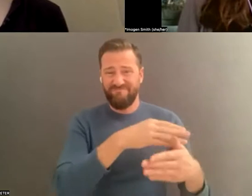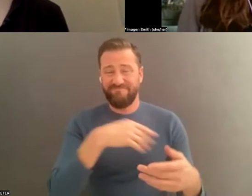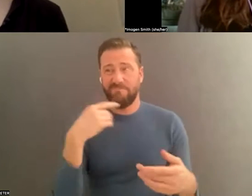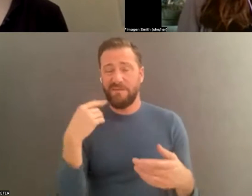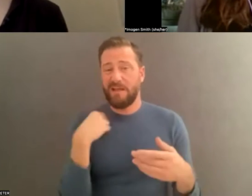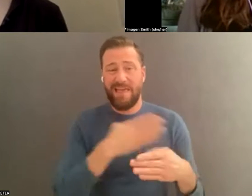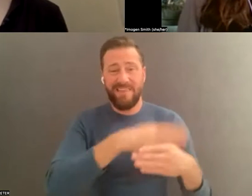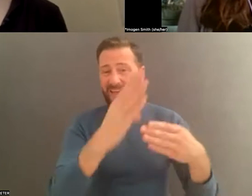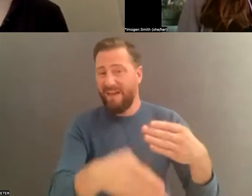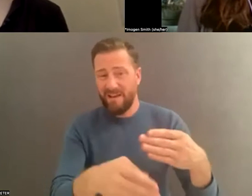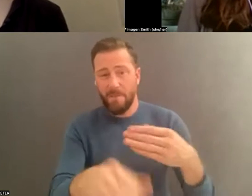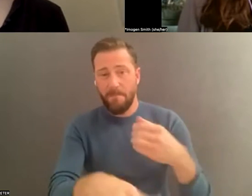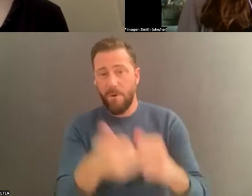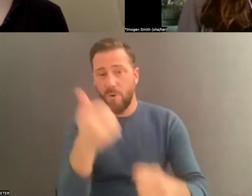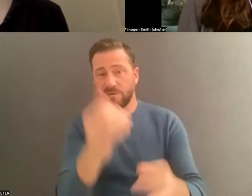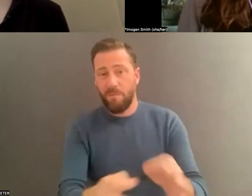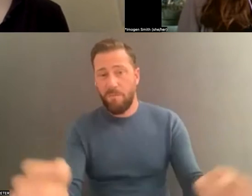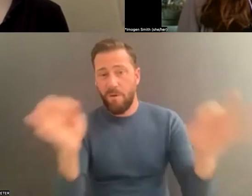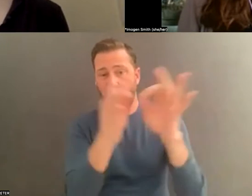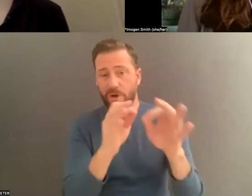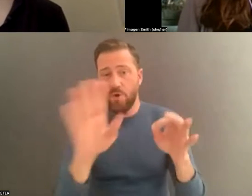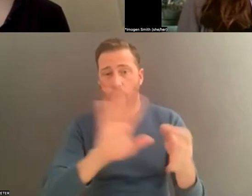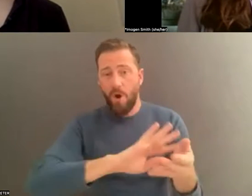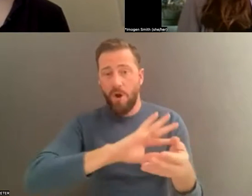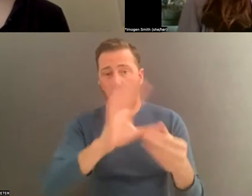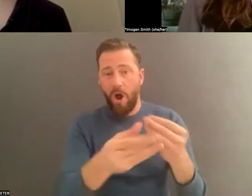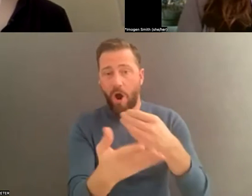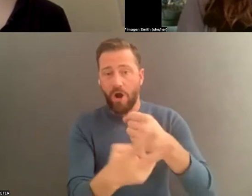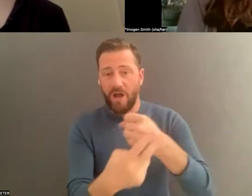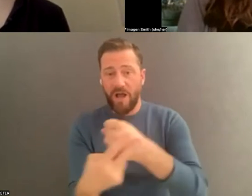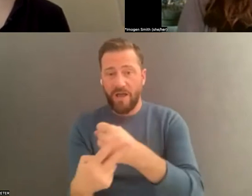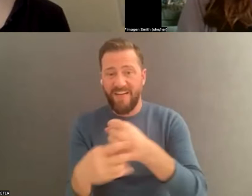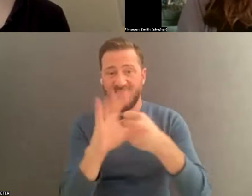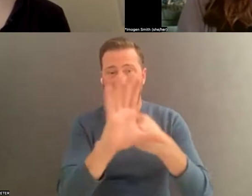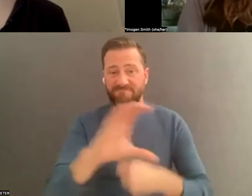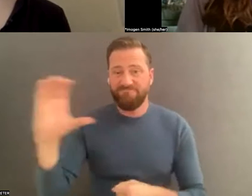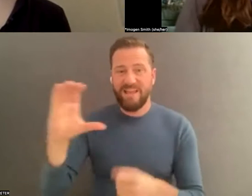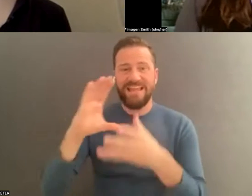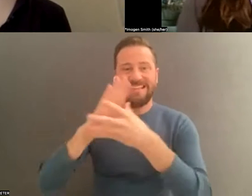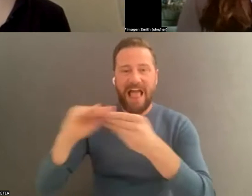it tells your story. So as you're working to ensure that your archive tells your story, you can think